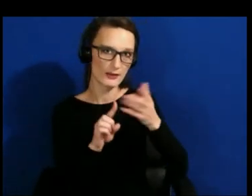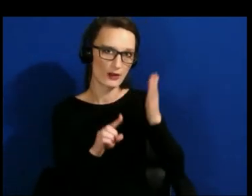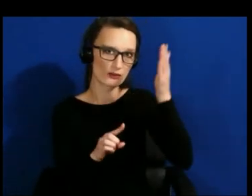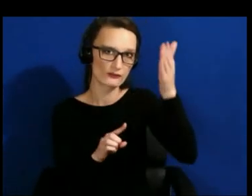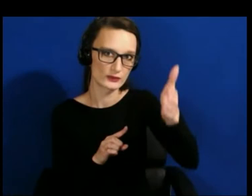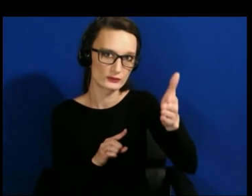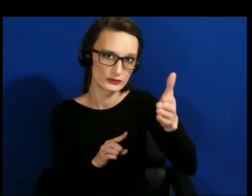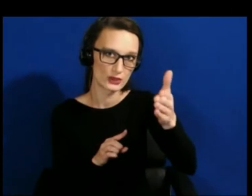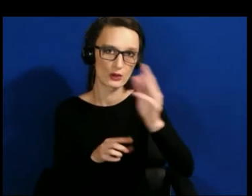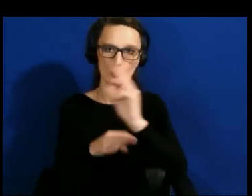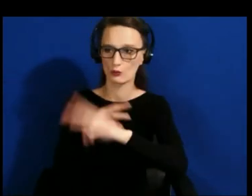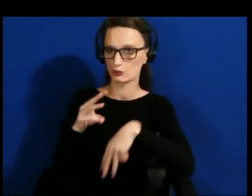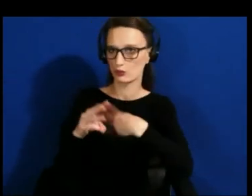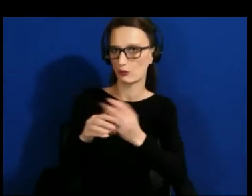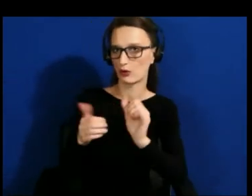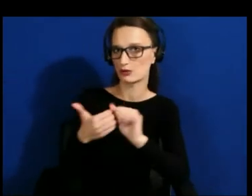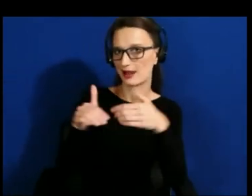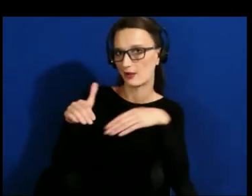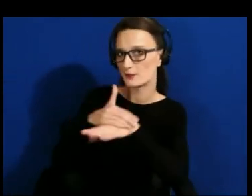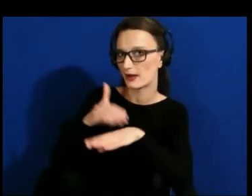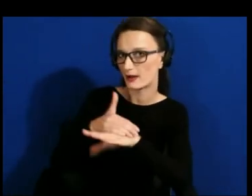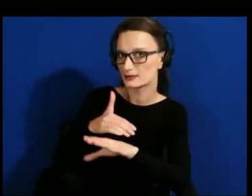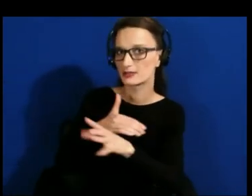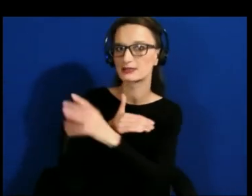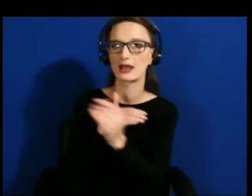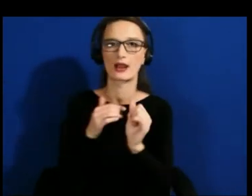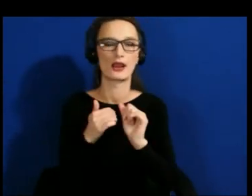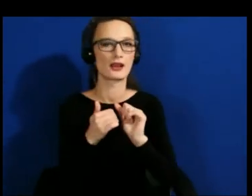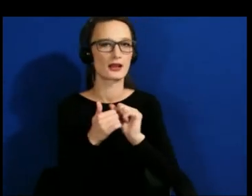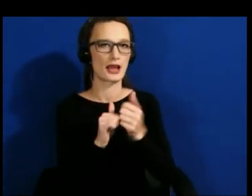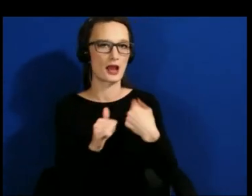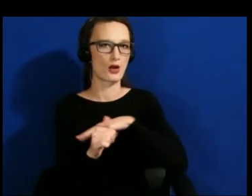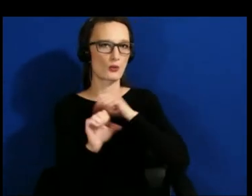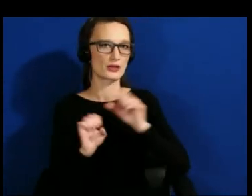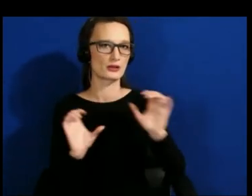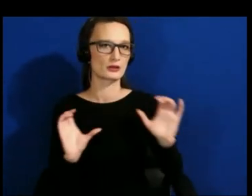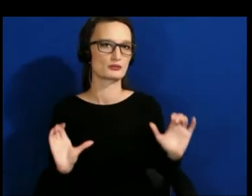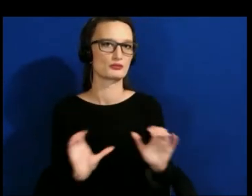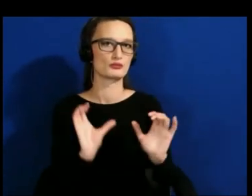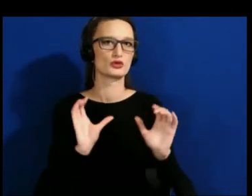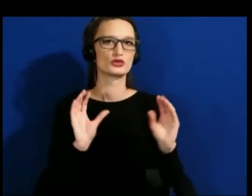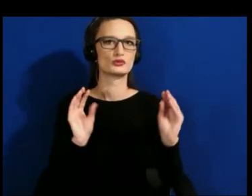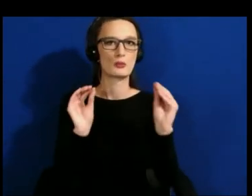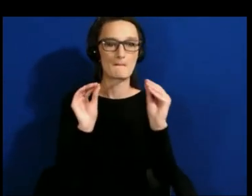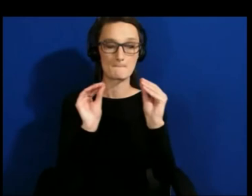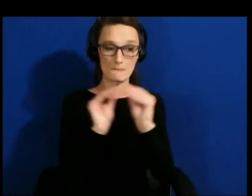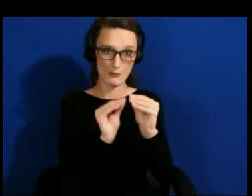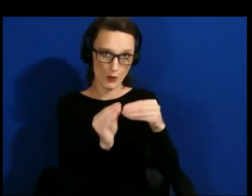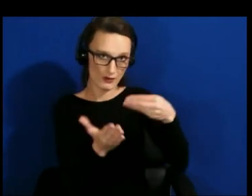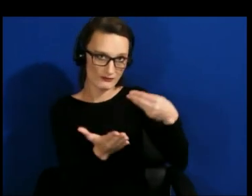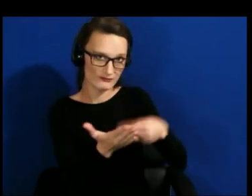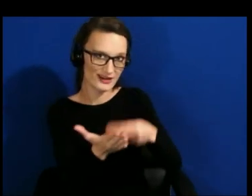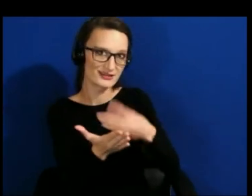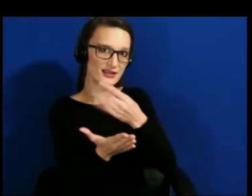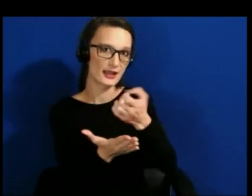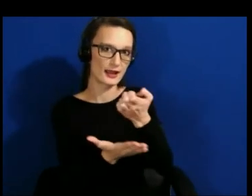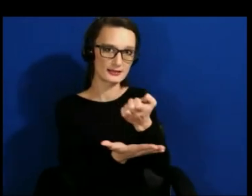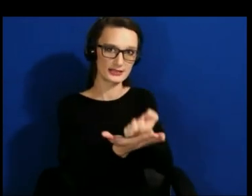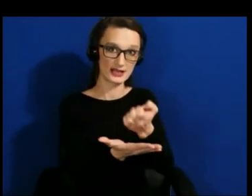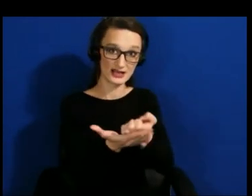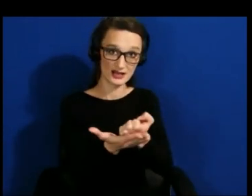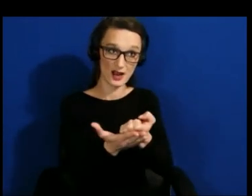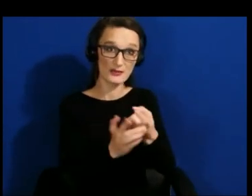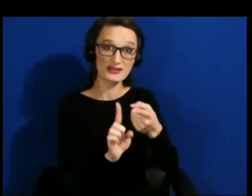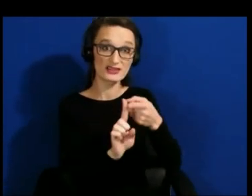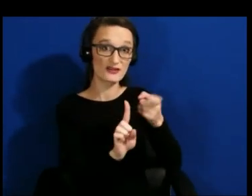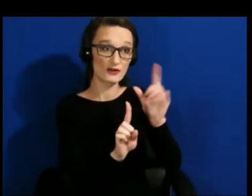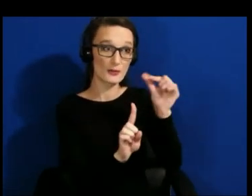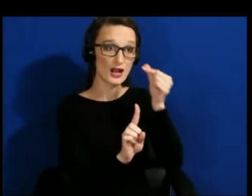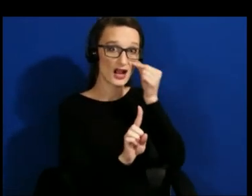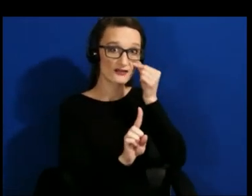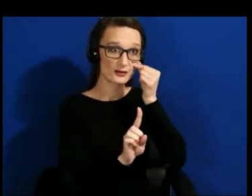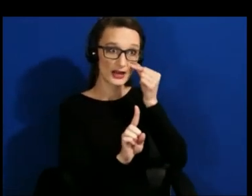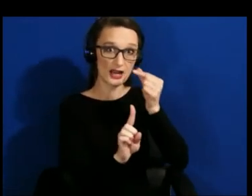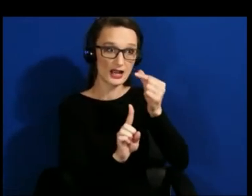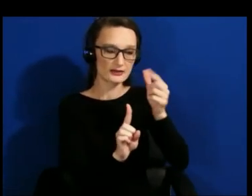we can actually push more of the funding and the economics out of government and into industry to